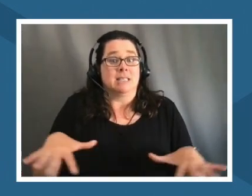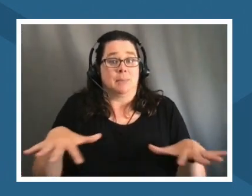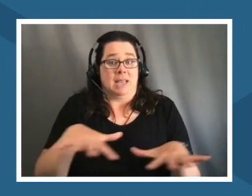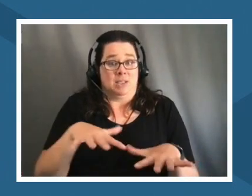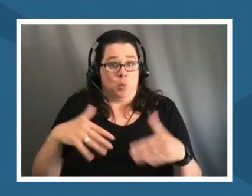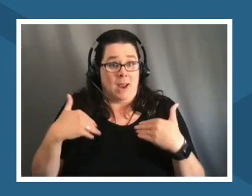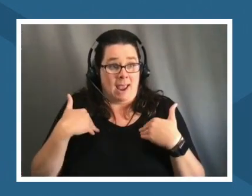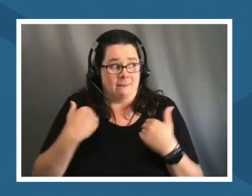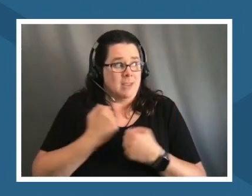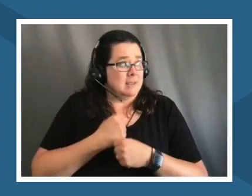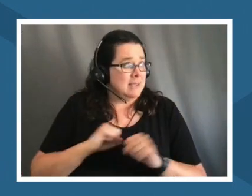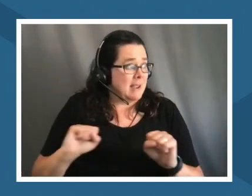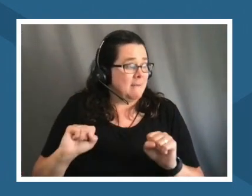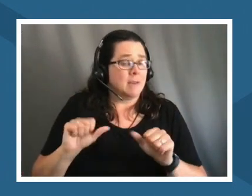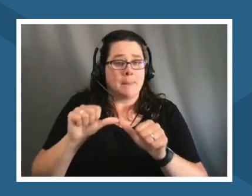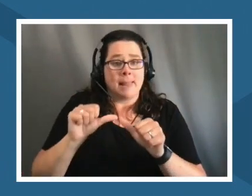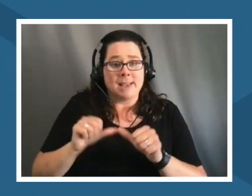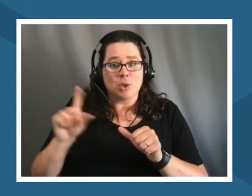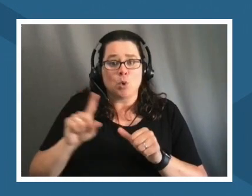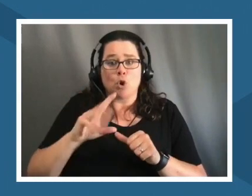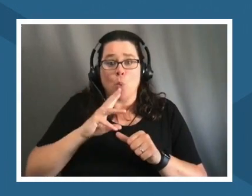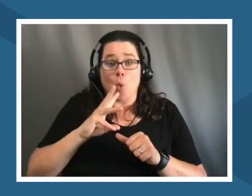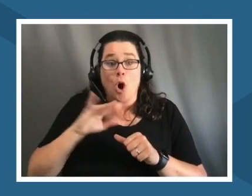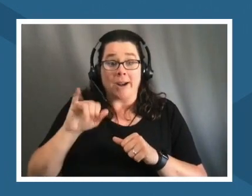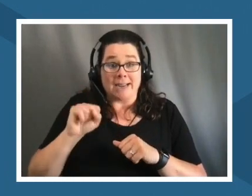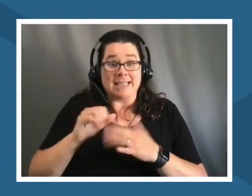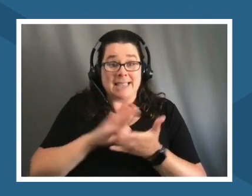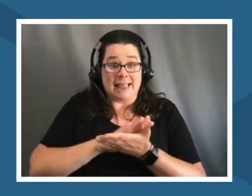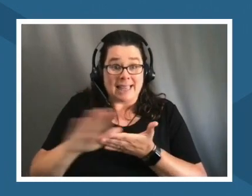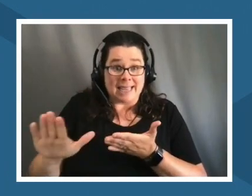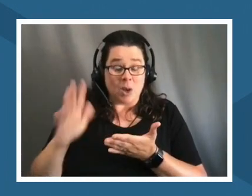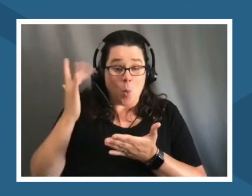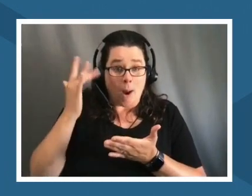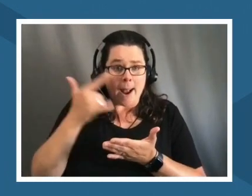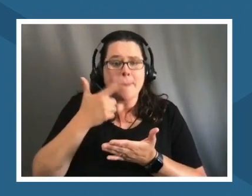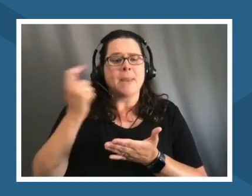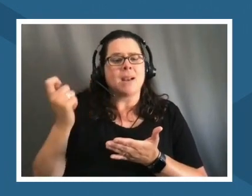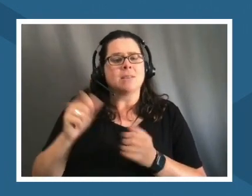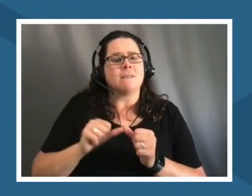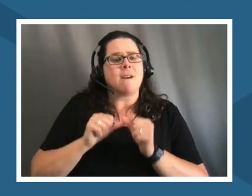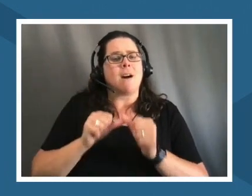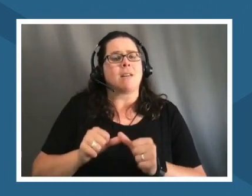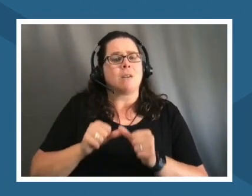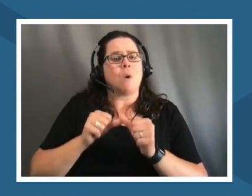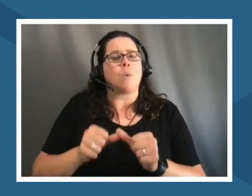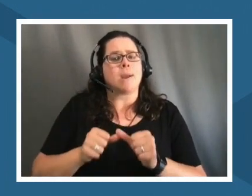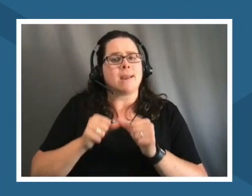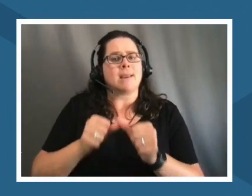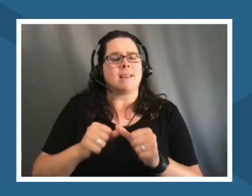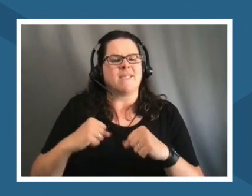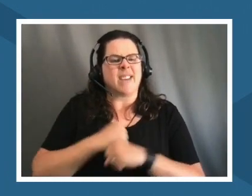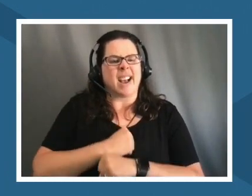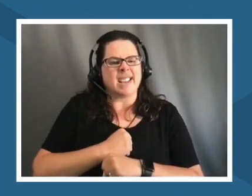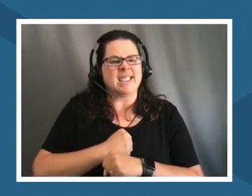you're the places where your water is clean is because of the ongoing